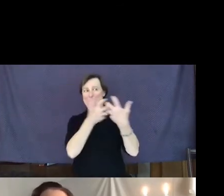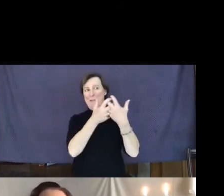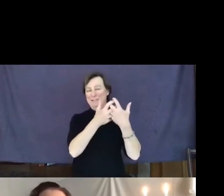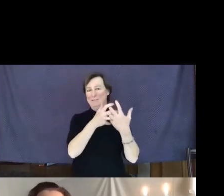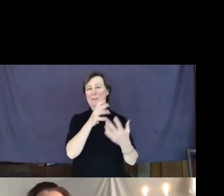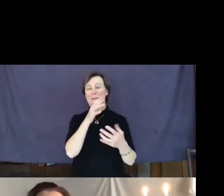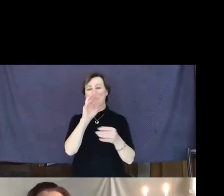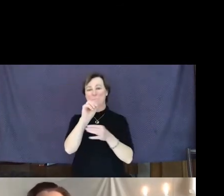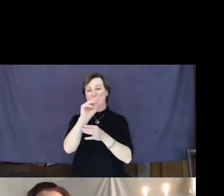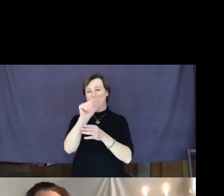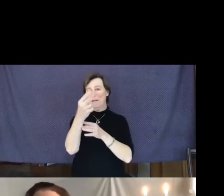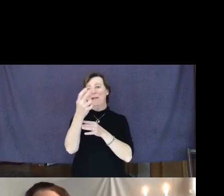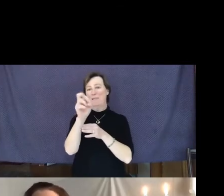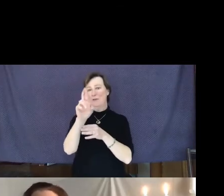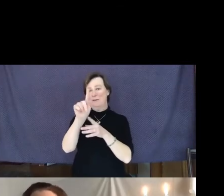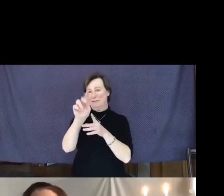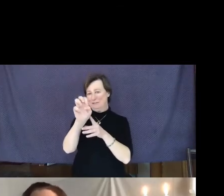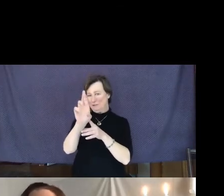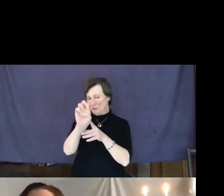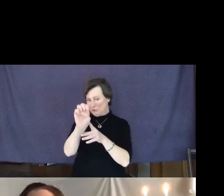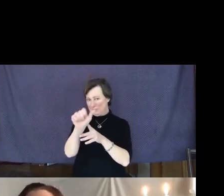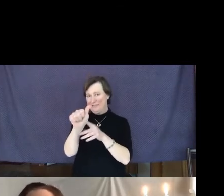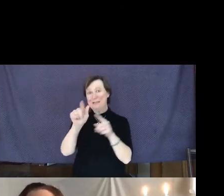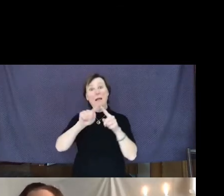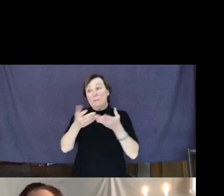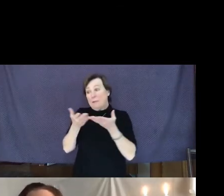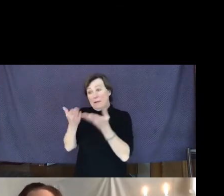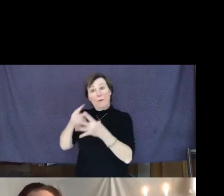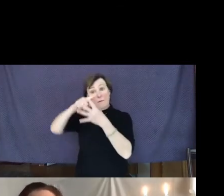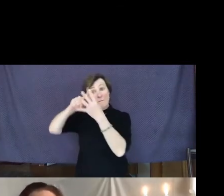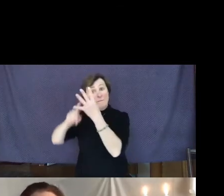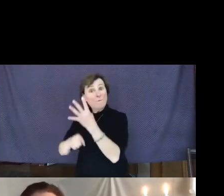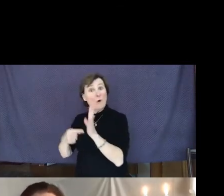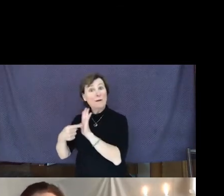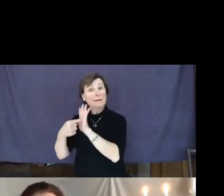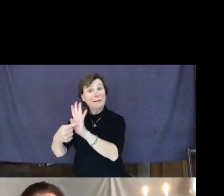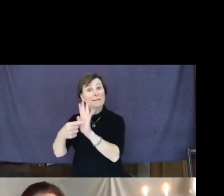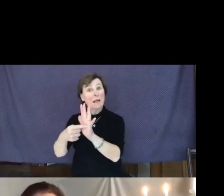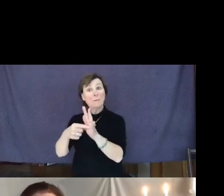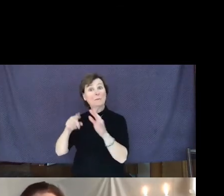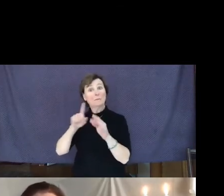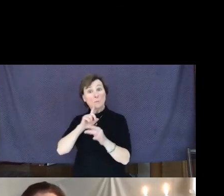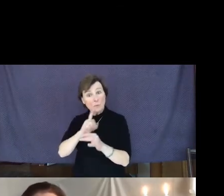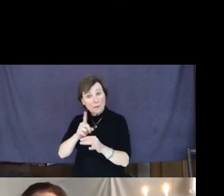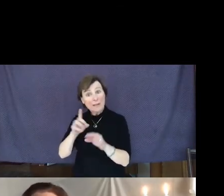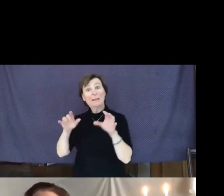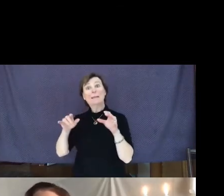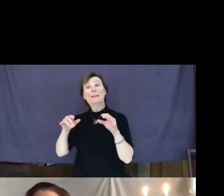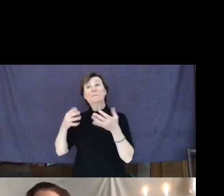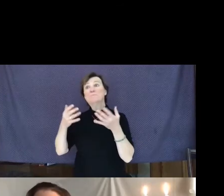difference, simply by existing and going about their business.